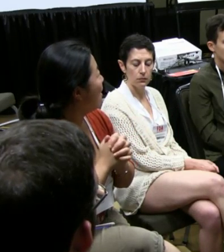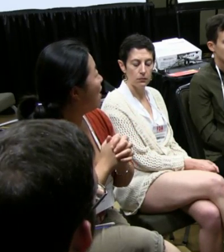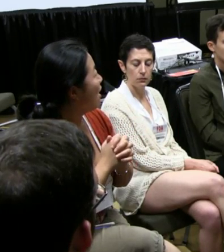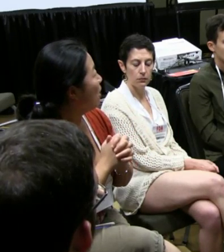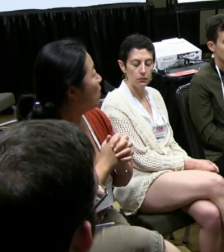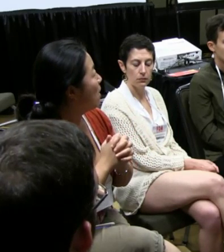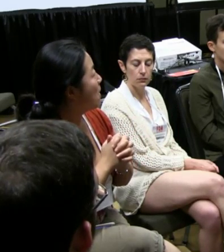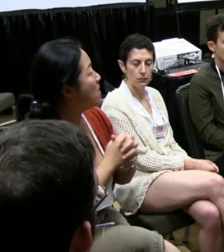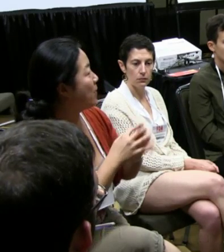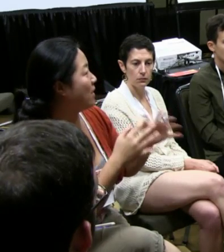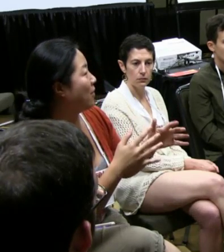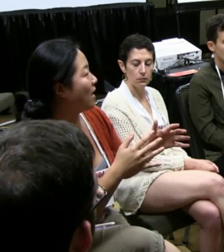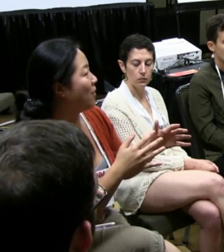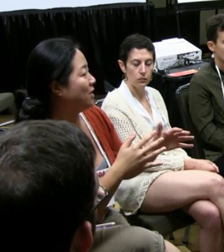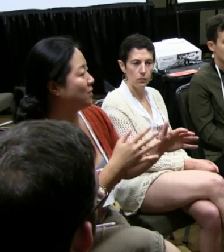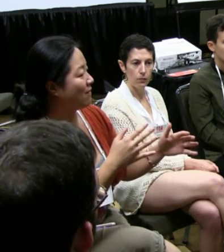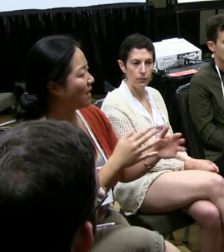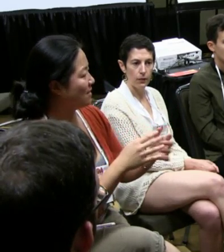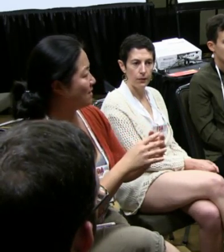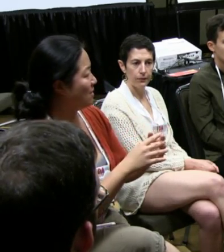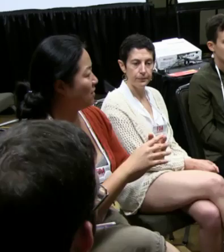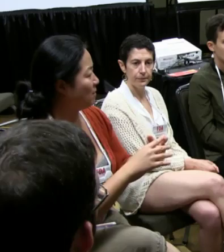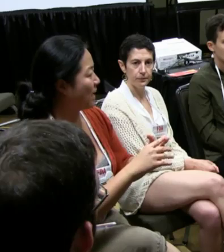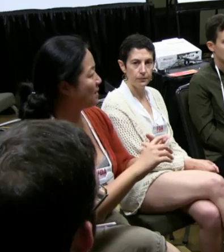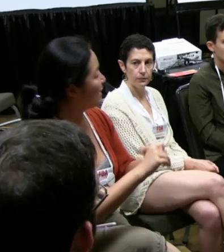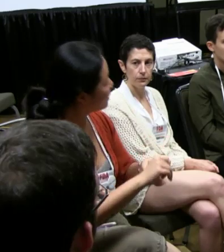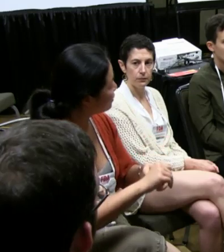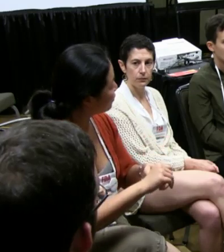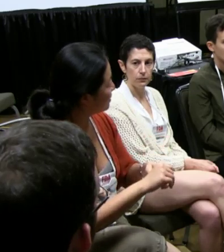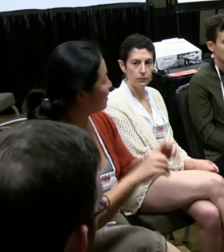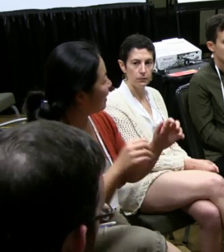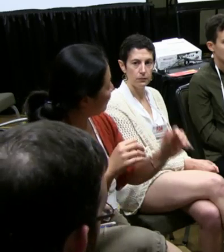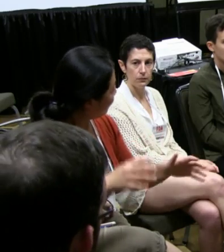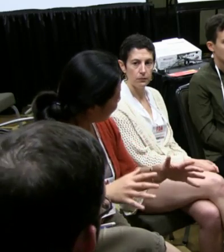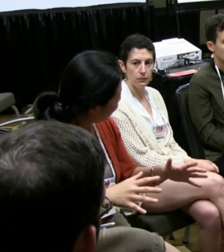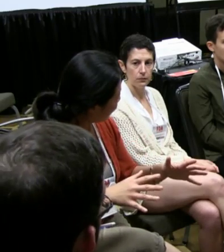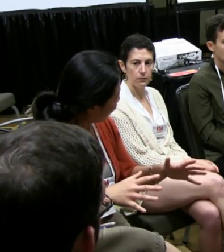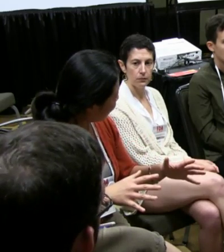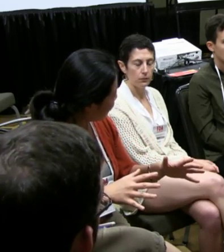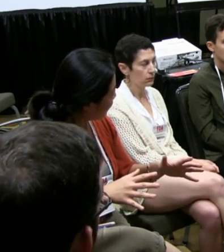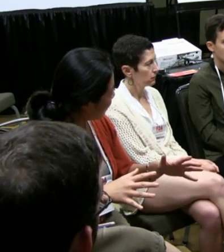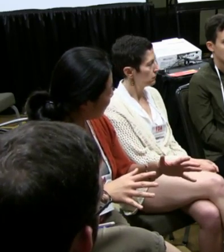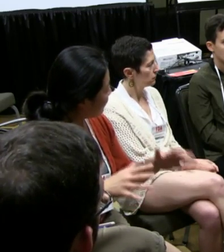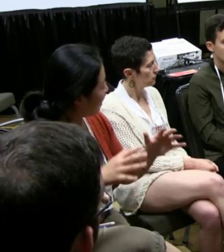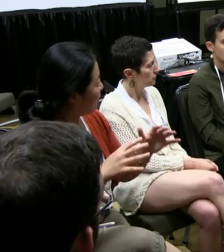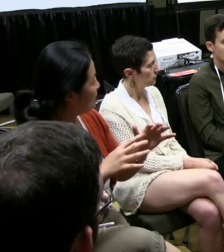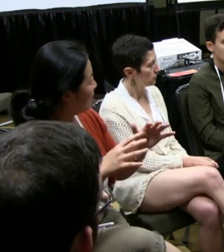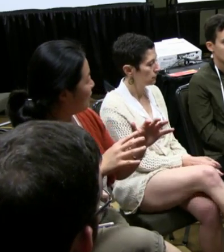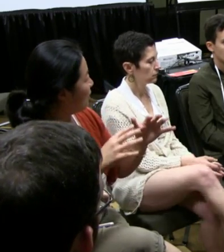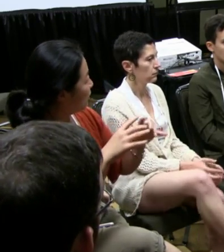but beyond that, did you have access to all the backstage? Was lighting okay for you guys?